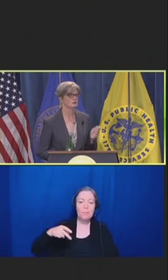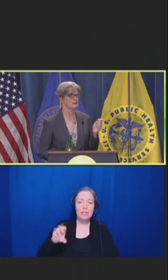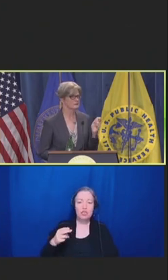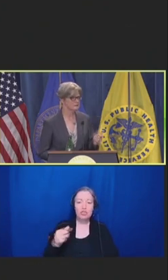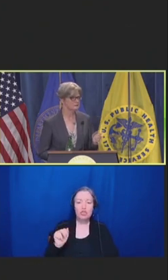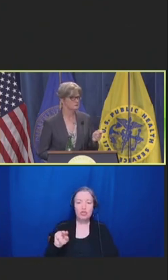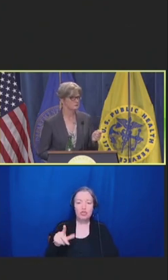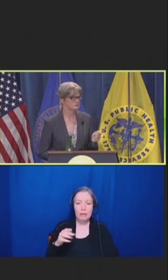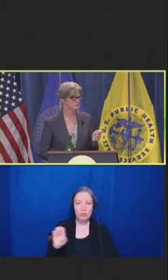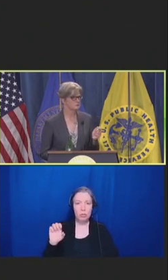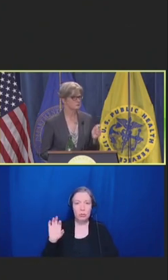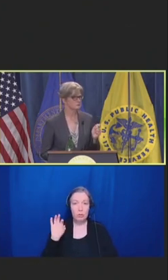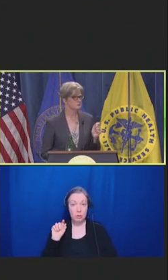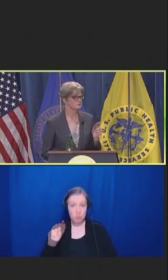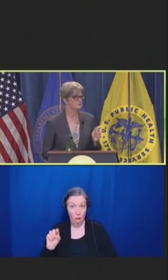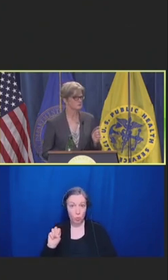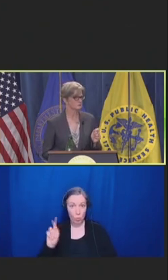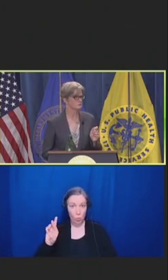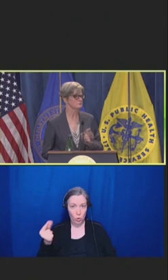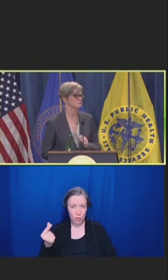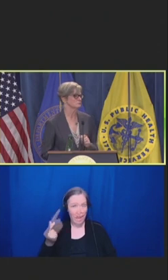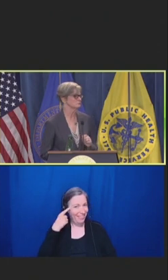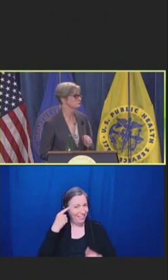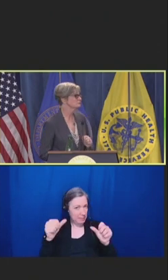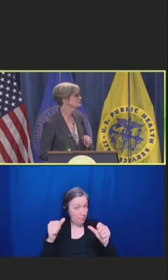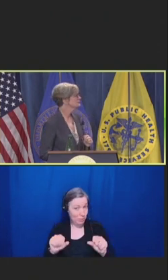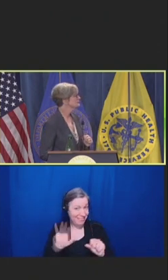I think it's posted and if it's not, it will be soon.